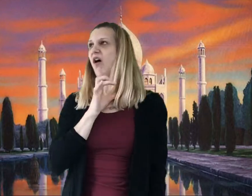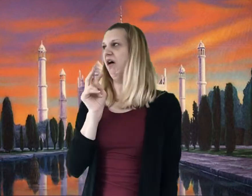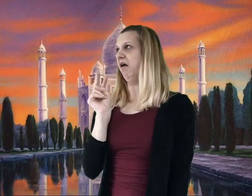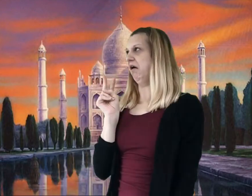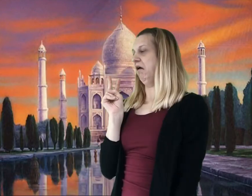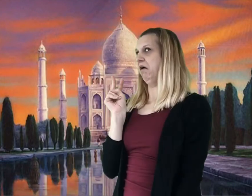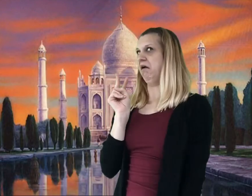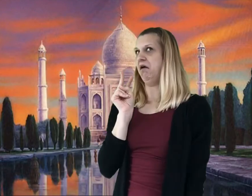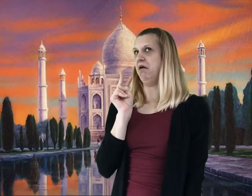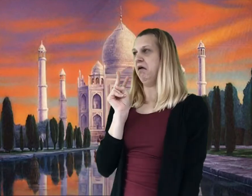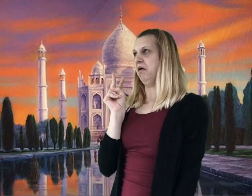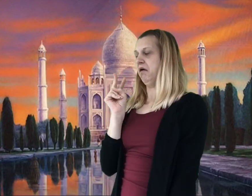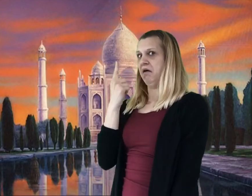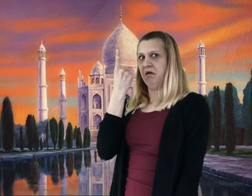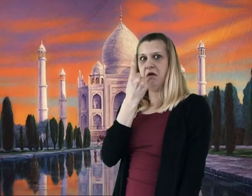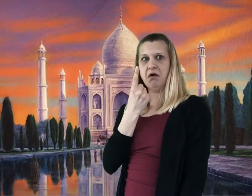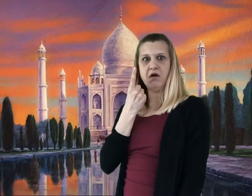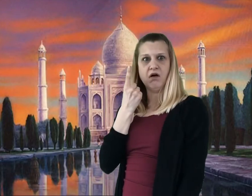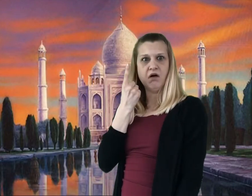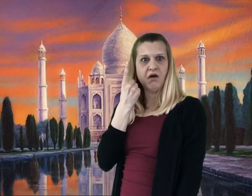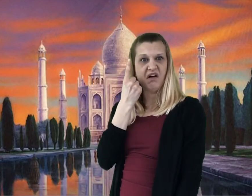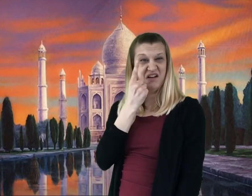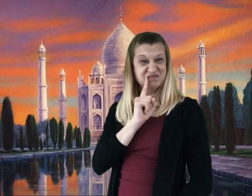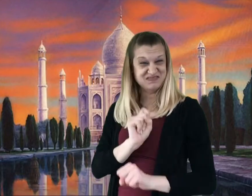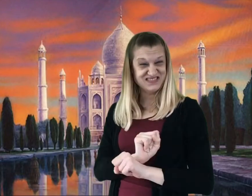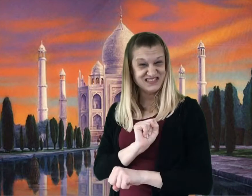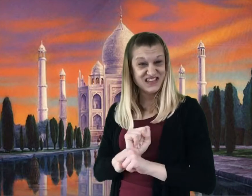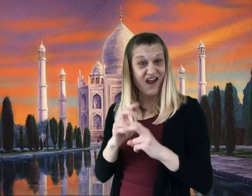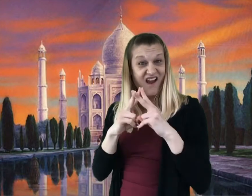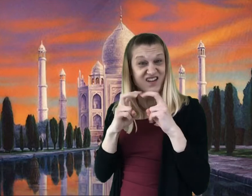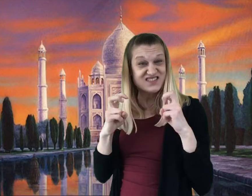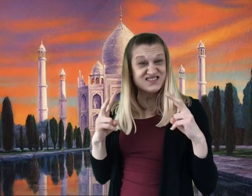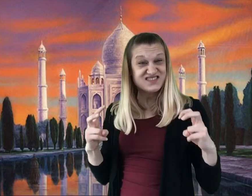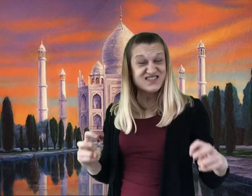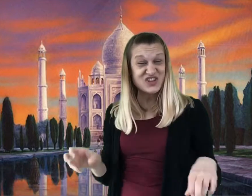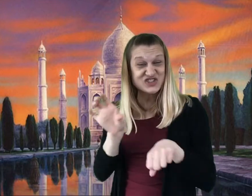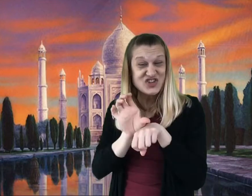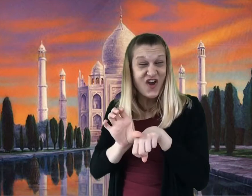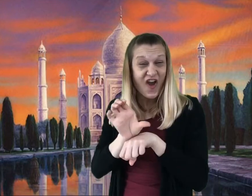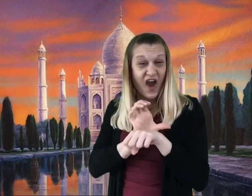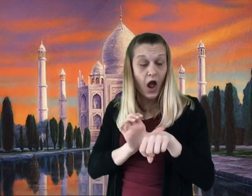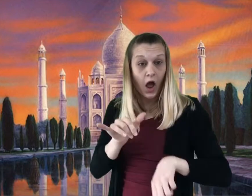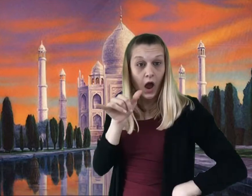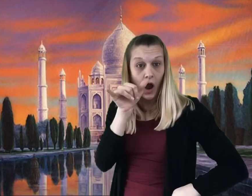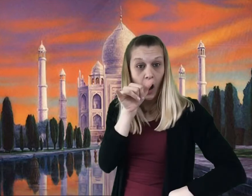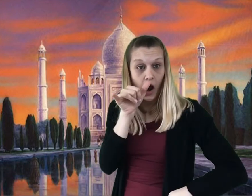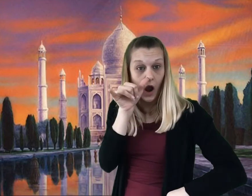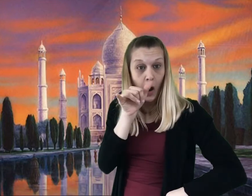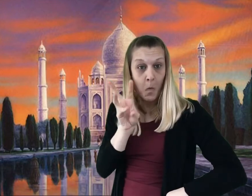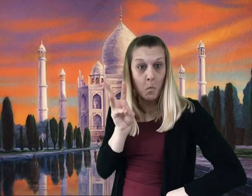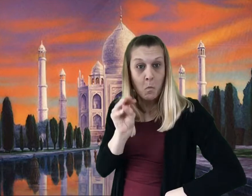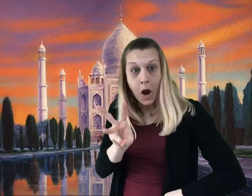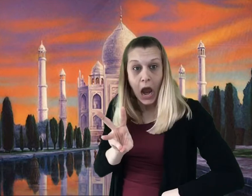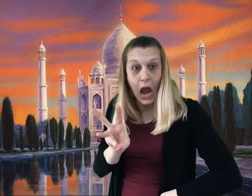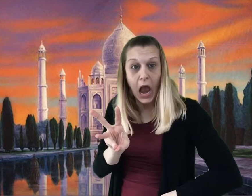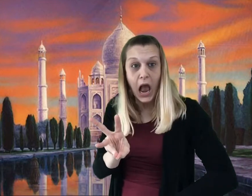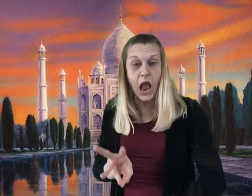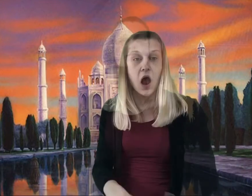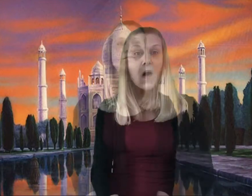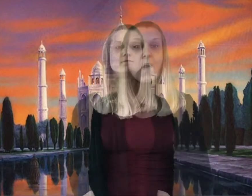Charlie looked at them. He was still awestruck about the chocolate palace.